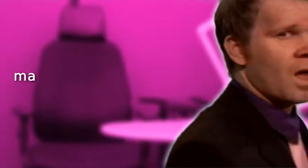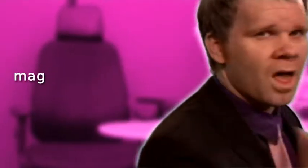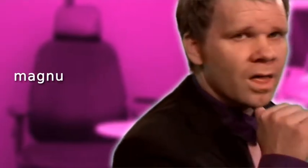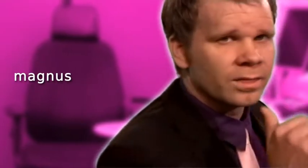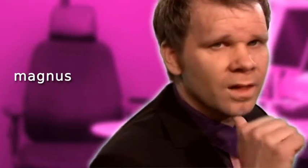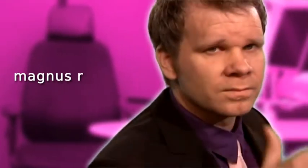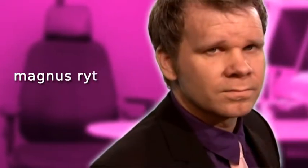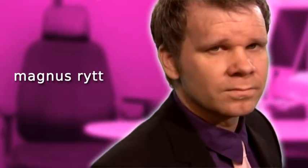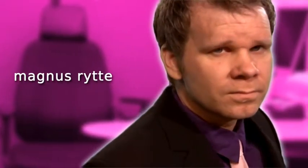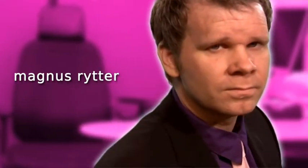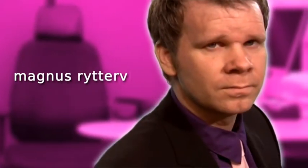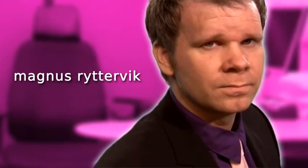Anders